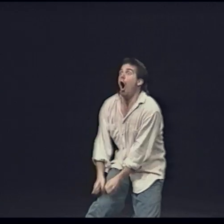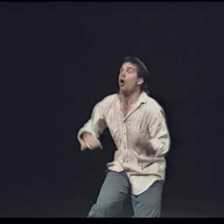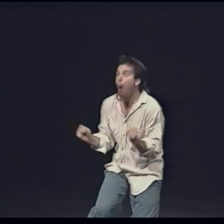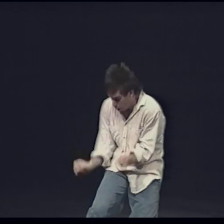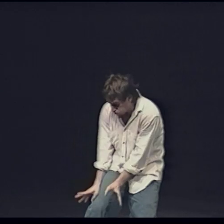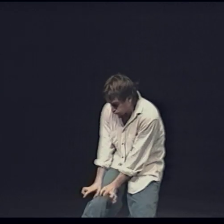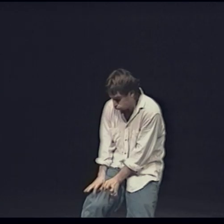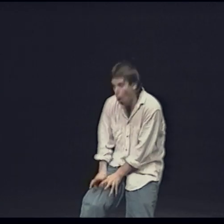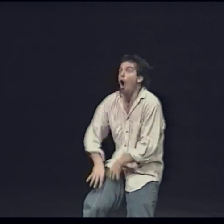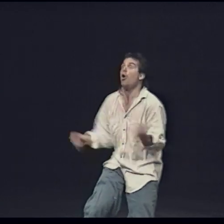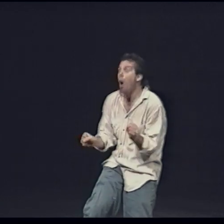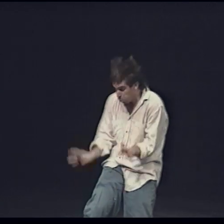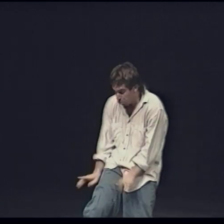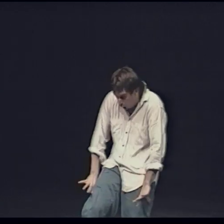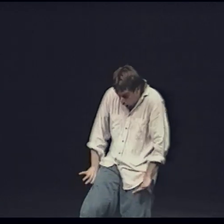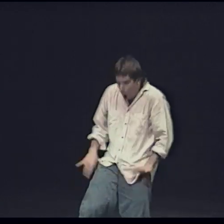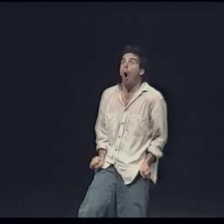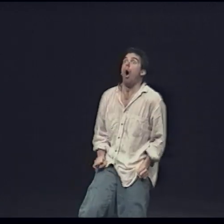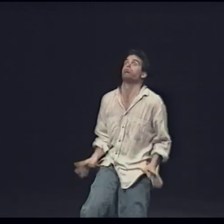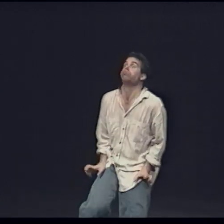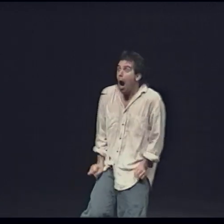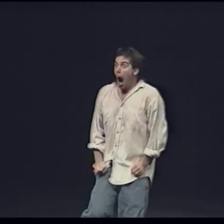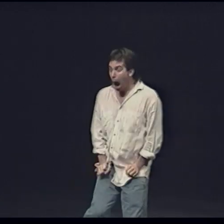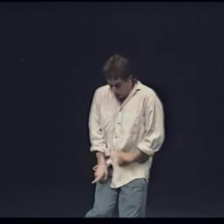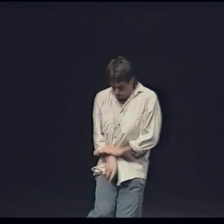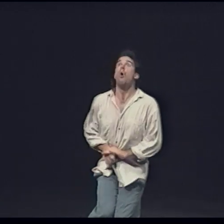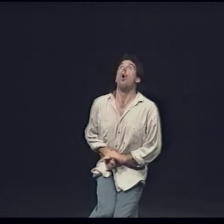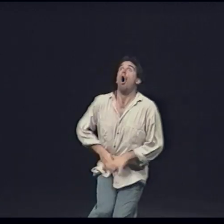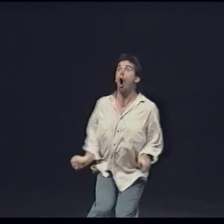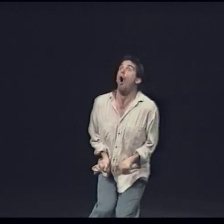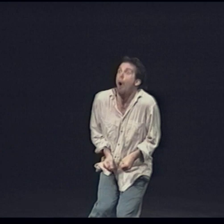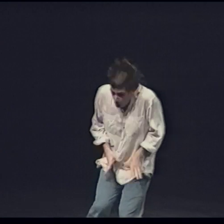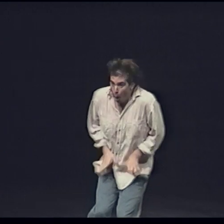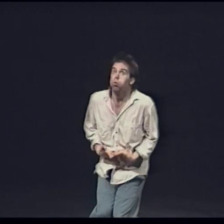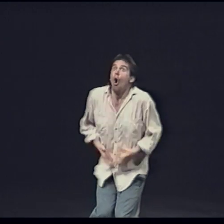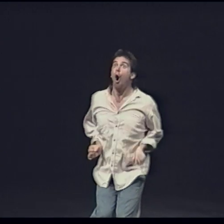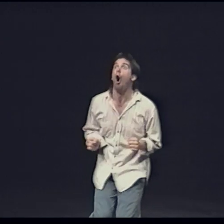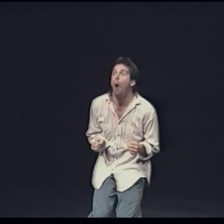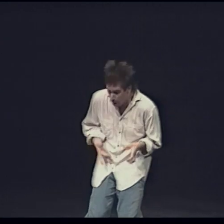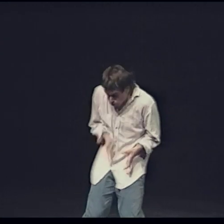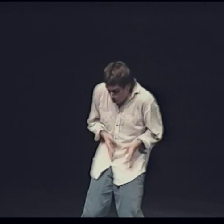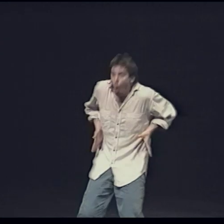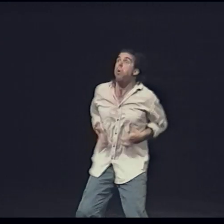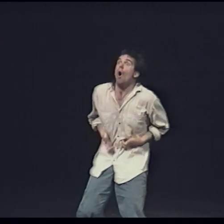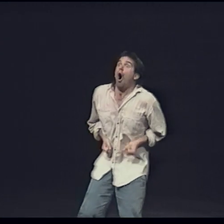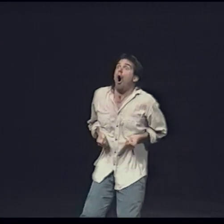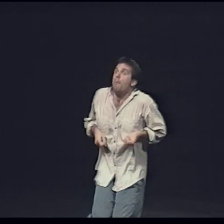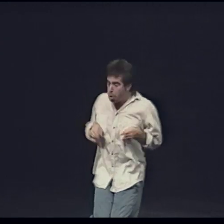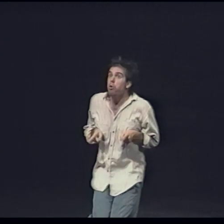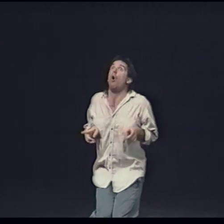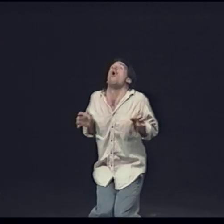Freezing sensation Up towards Scrotum tucked in Stomach pulled in